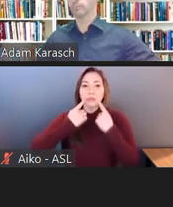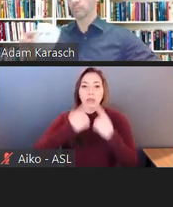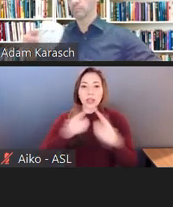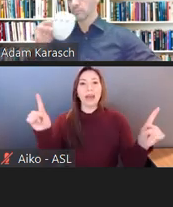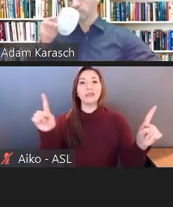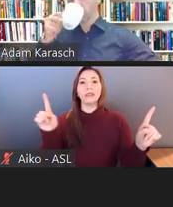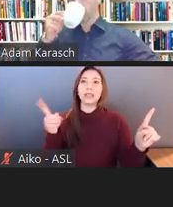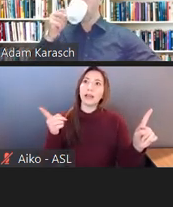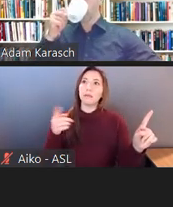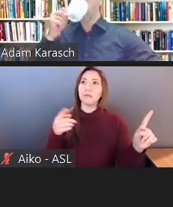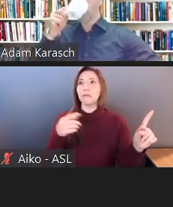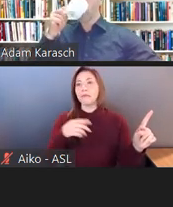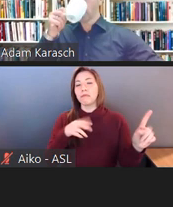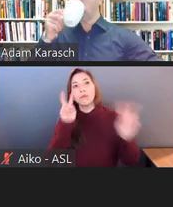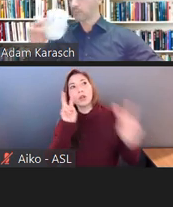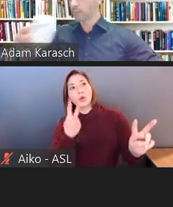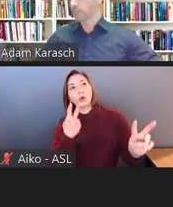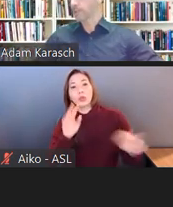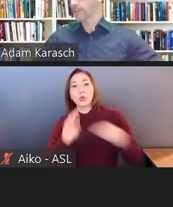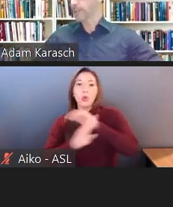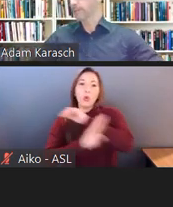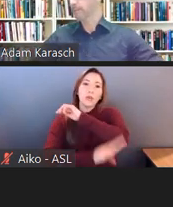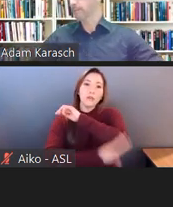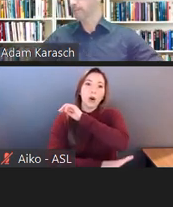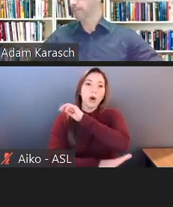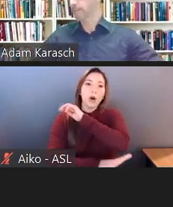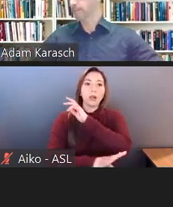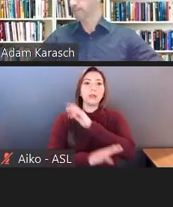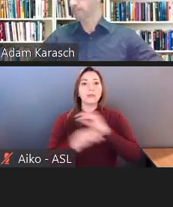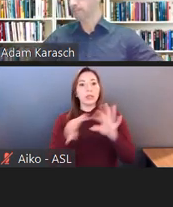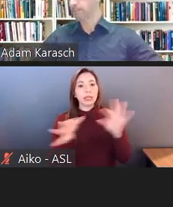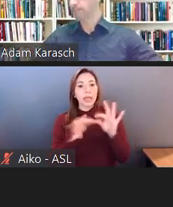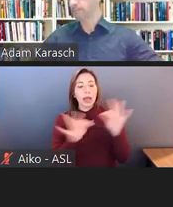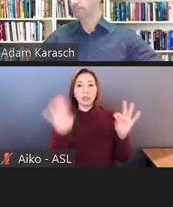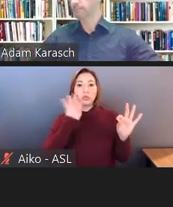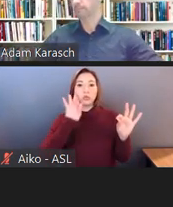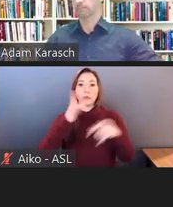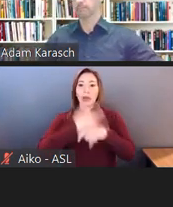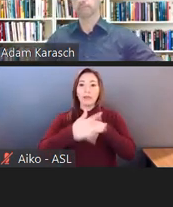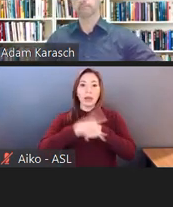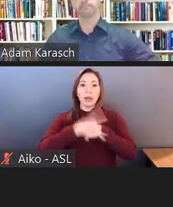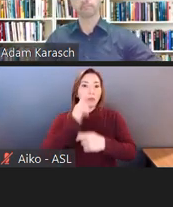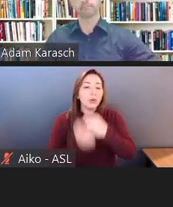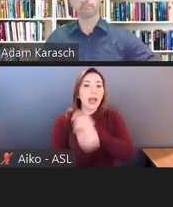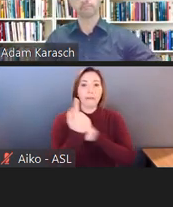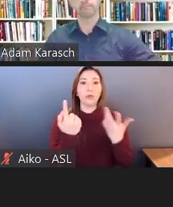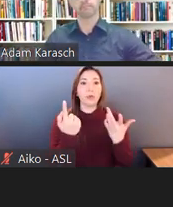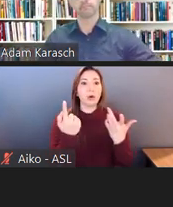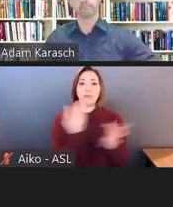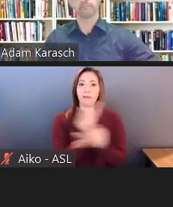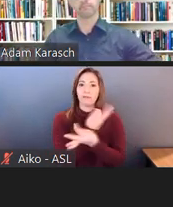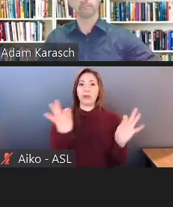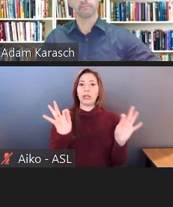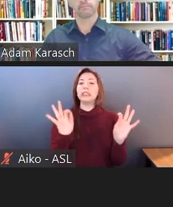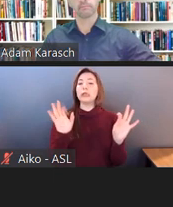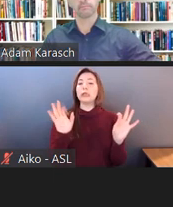they expect to have the captioning available for no charge. I have to believe it has something to do with this pending lawsuit.